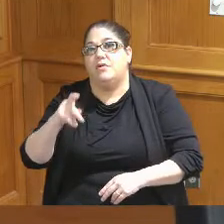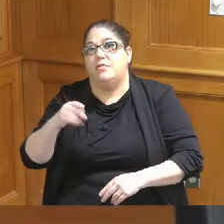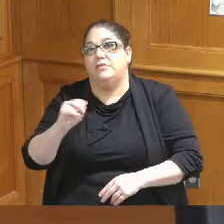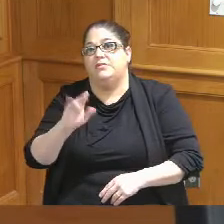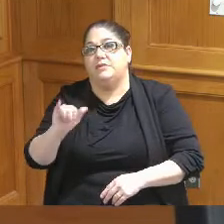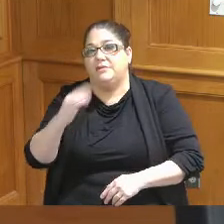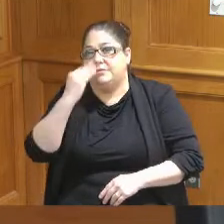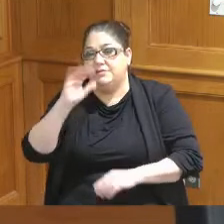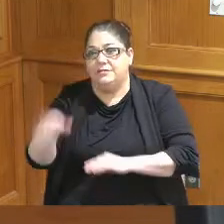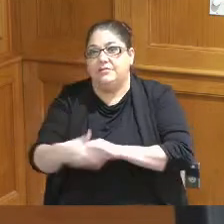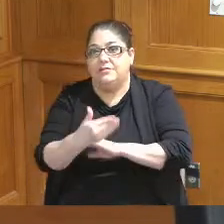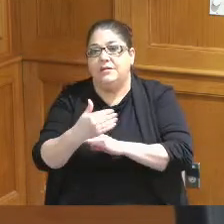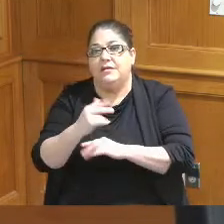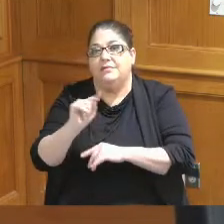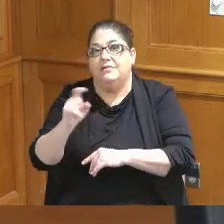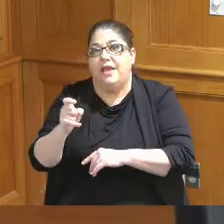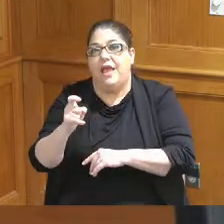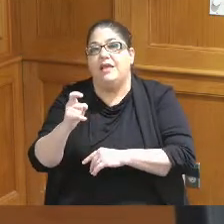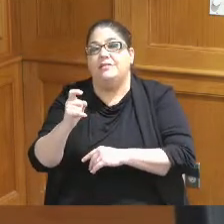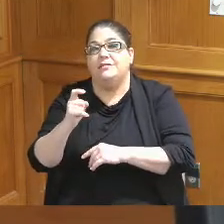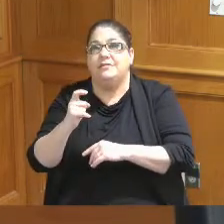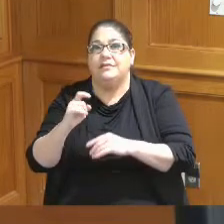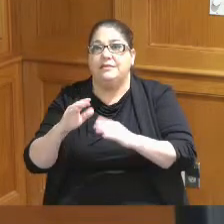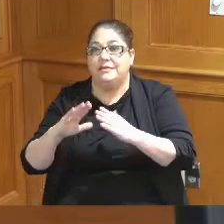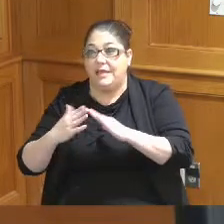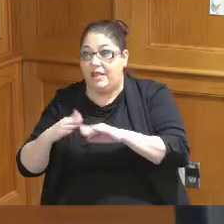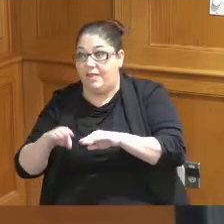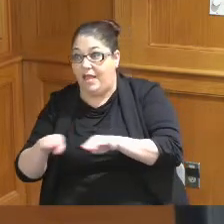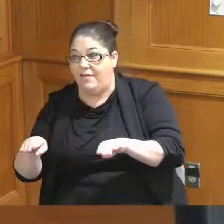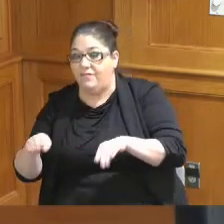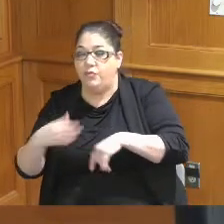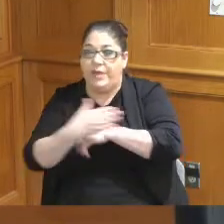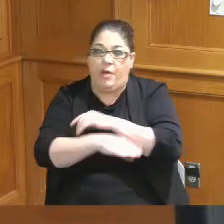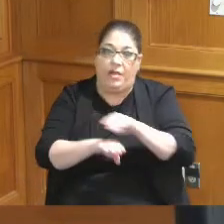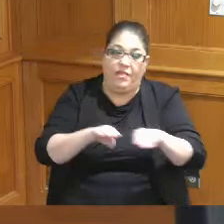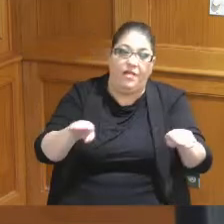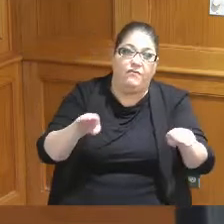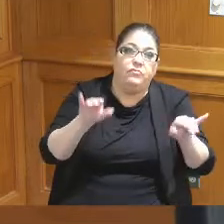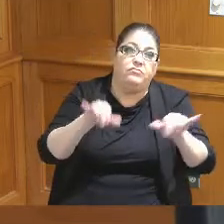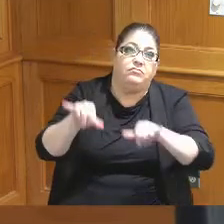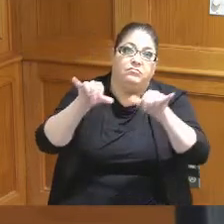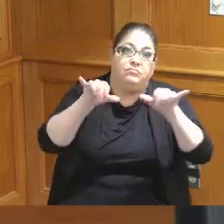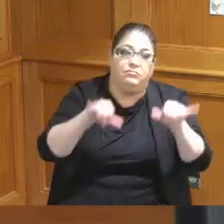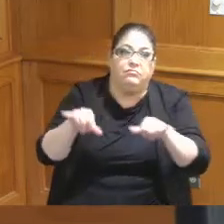at the state level approved at the county level almost routinely on on this type of an occupancy